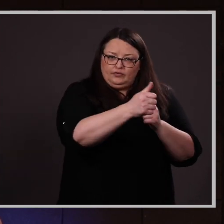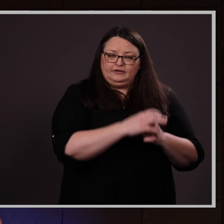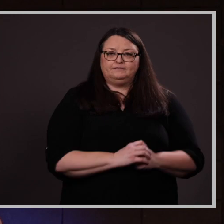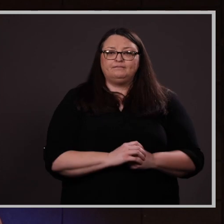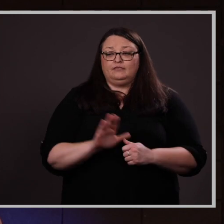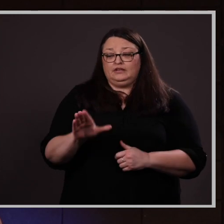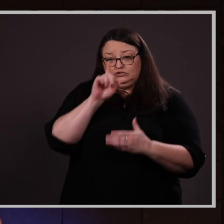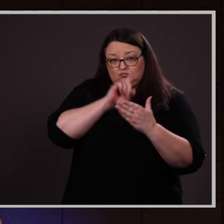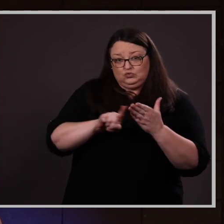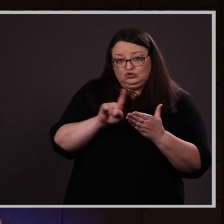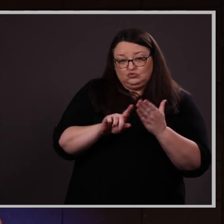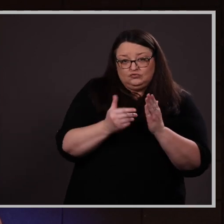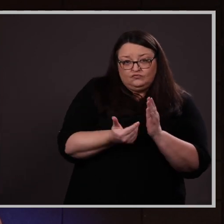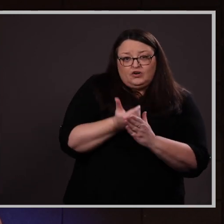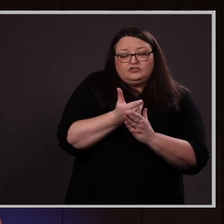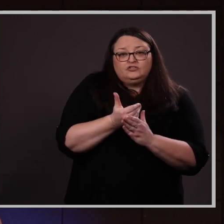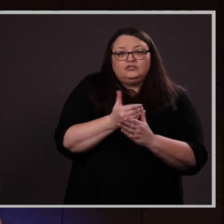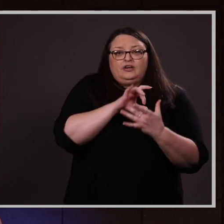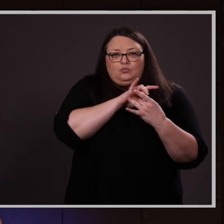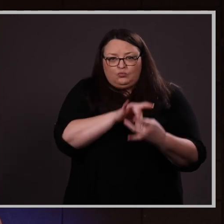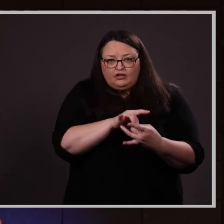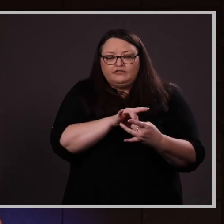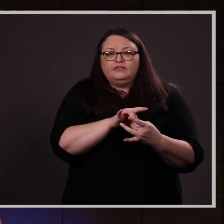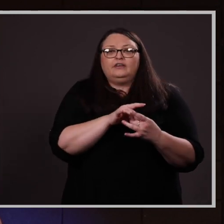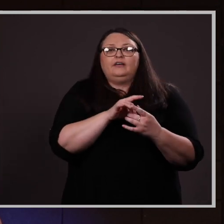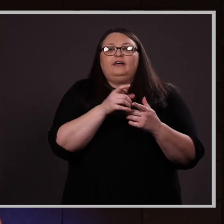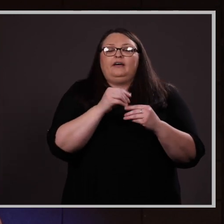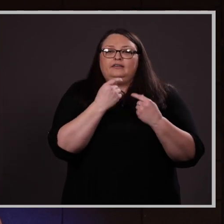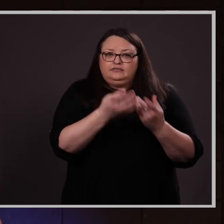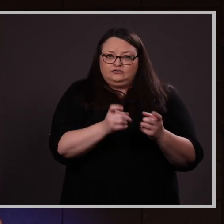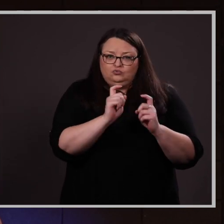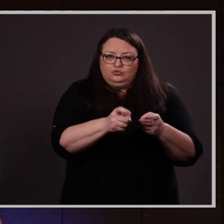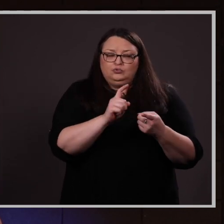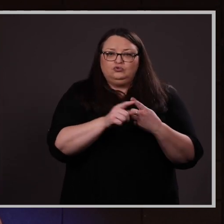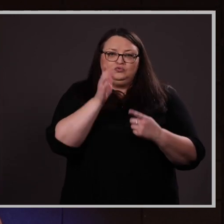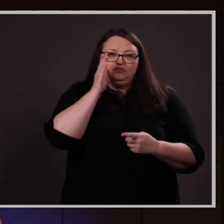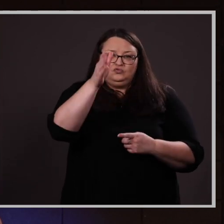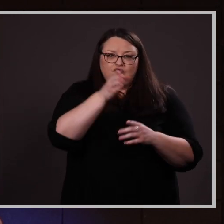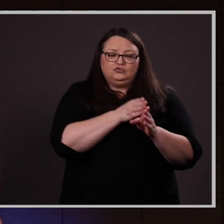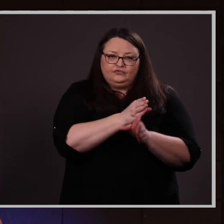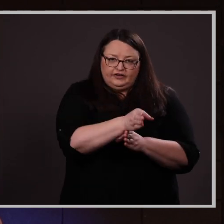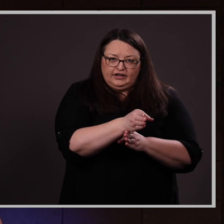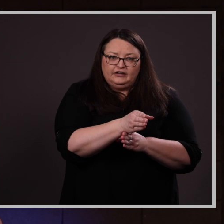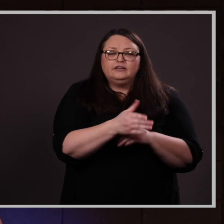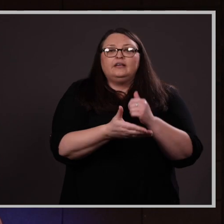Kolten’s research was fresh and relevant and contributed to his future field, helping